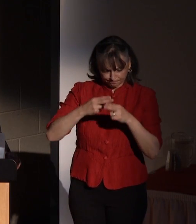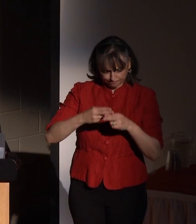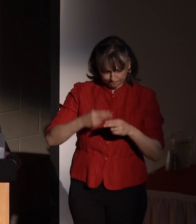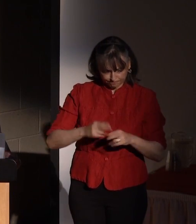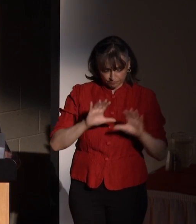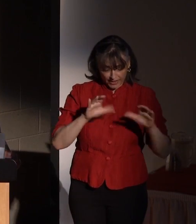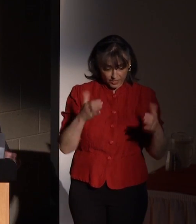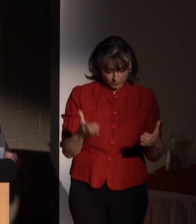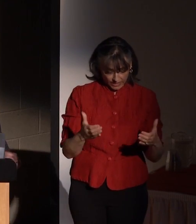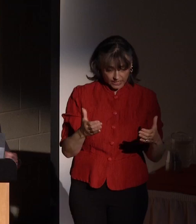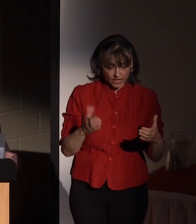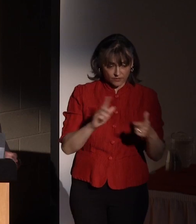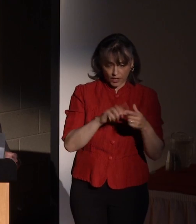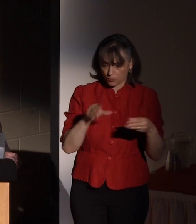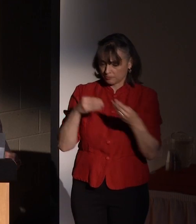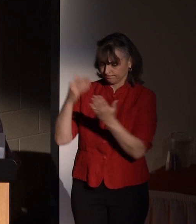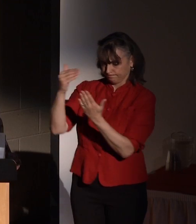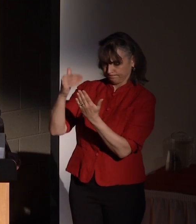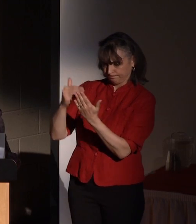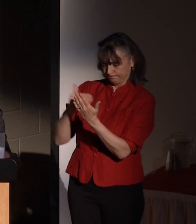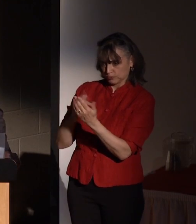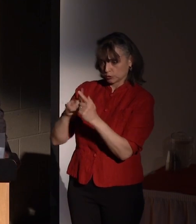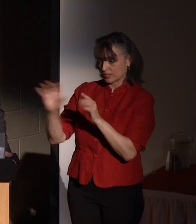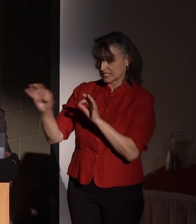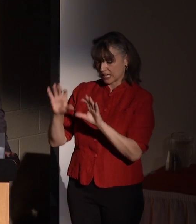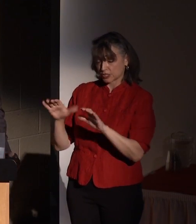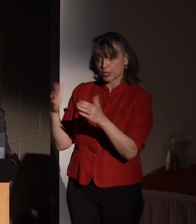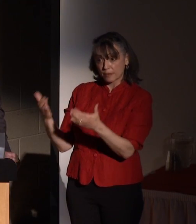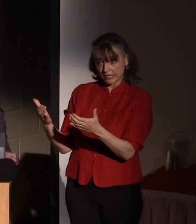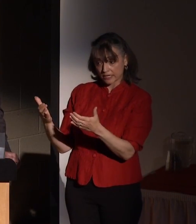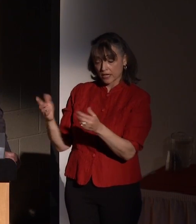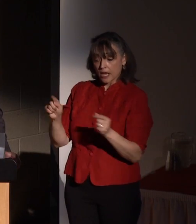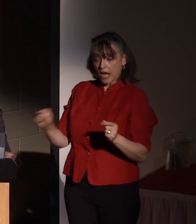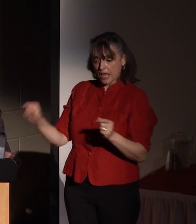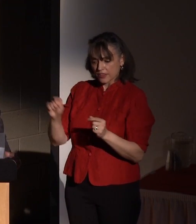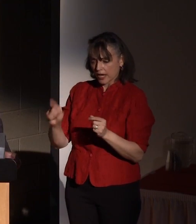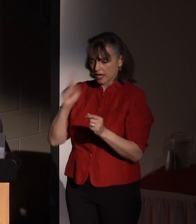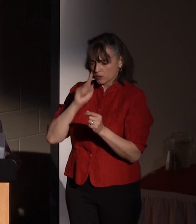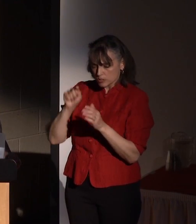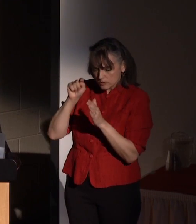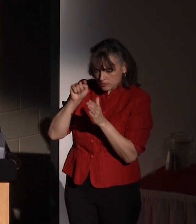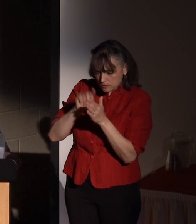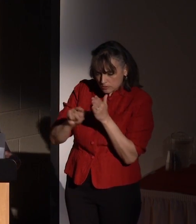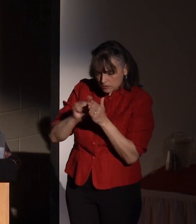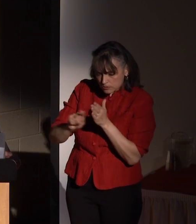candidates is presented to the Selection Committee. And the Selection Committee digs deep into the history of the